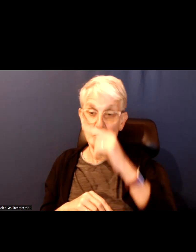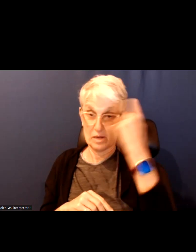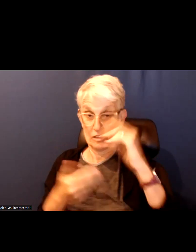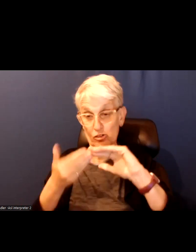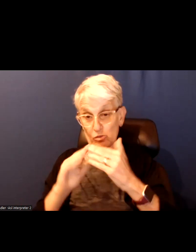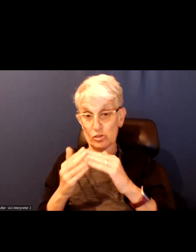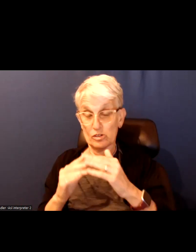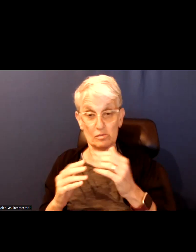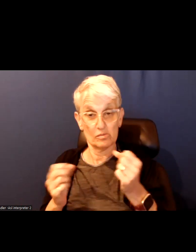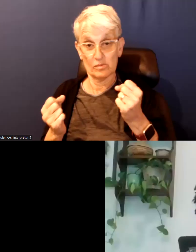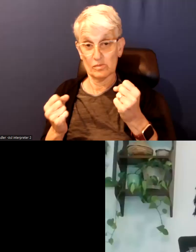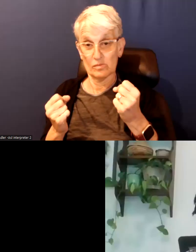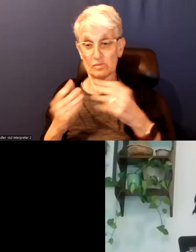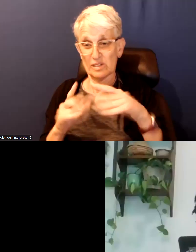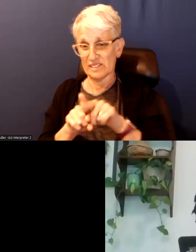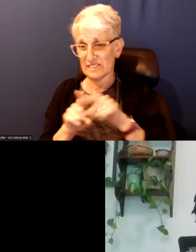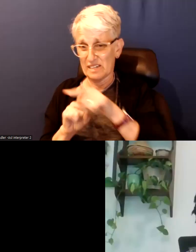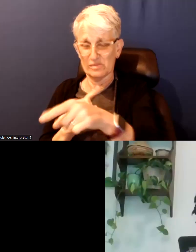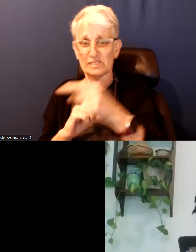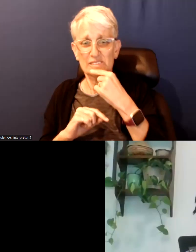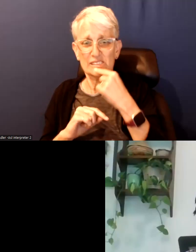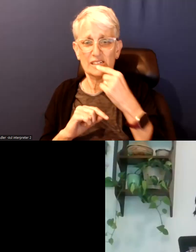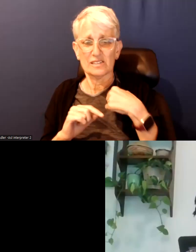many of what has been talked about really resonates.